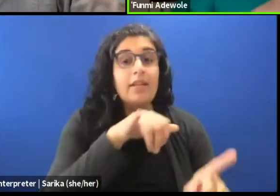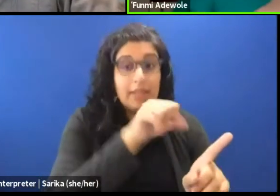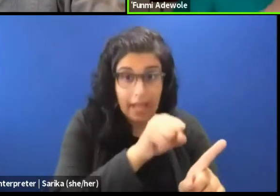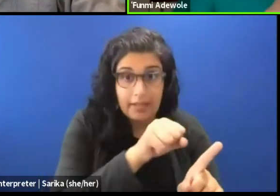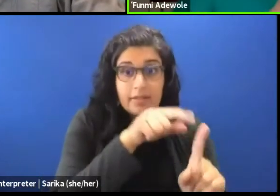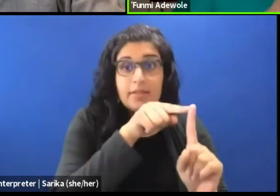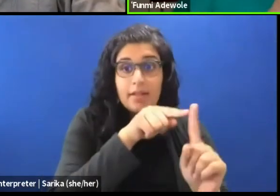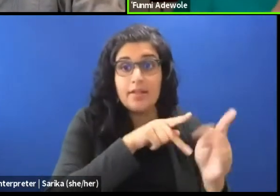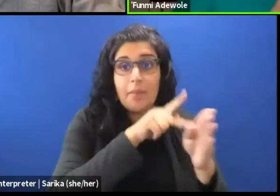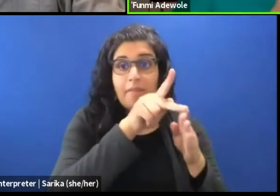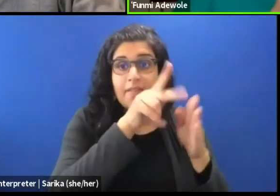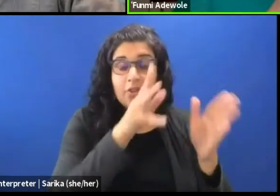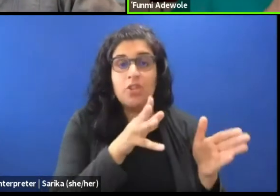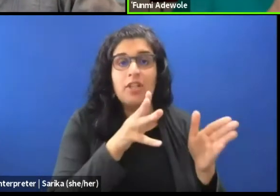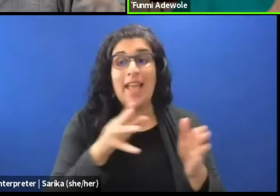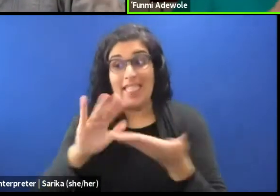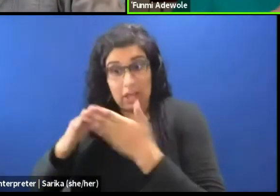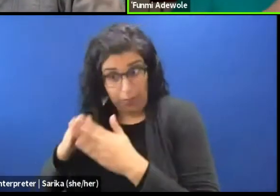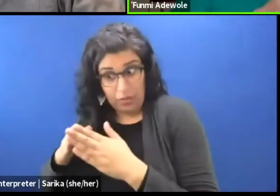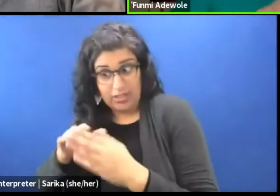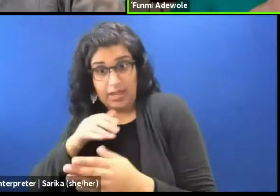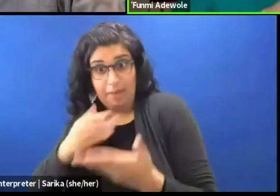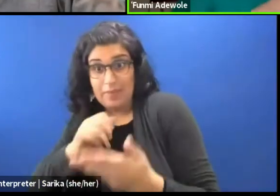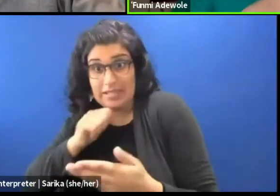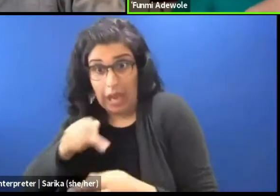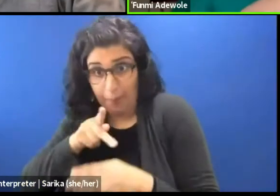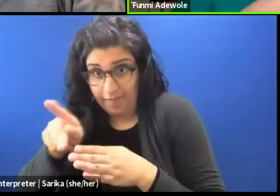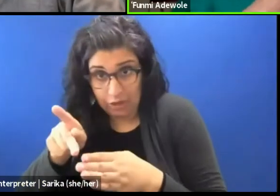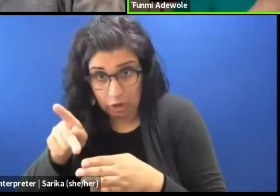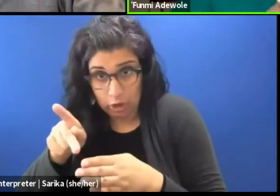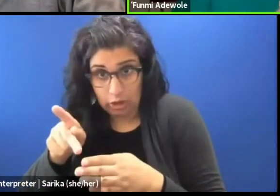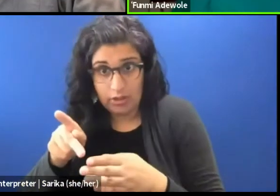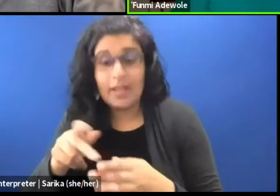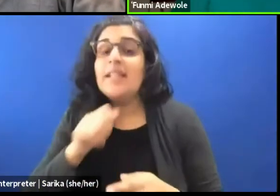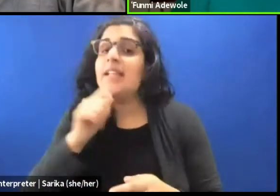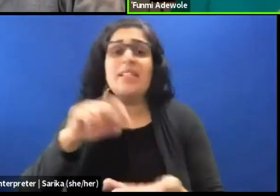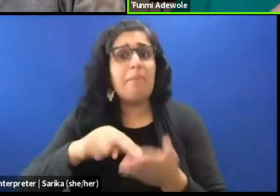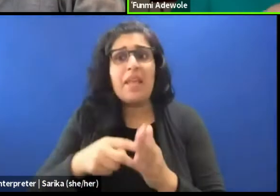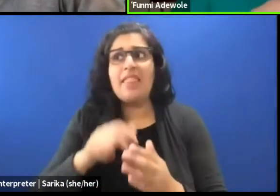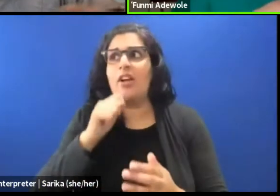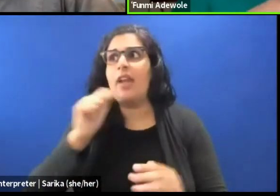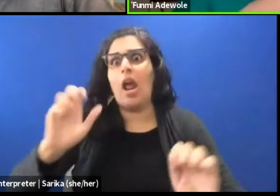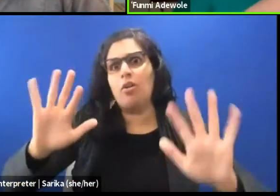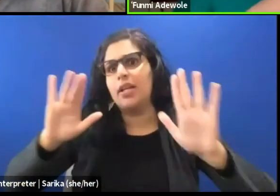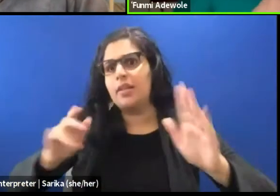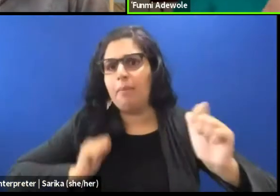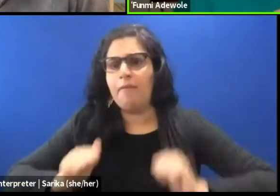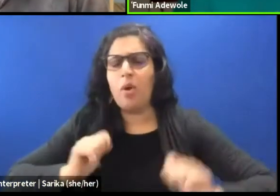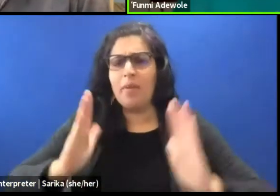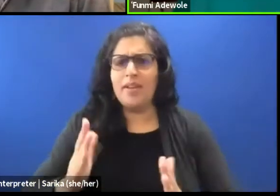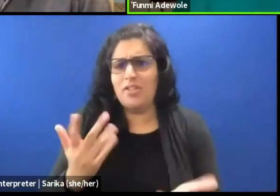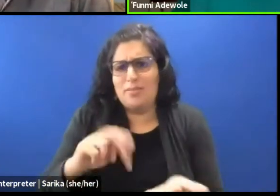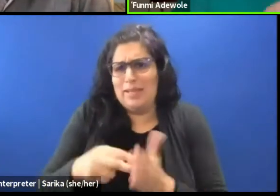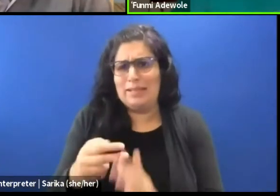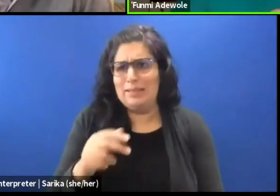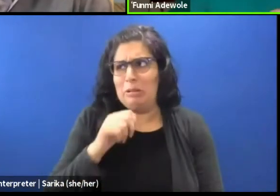is not necessarily professional. And that doesn't mean they are not excellent performers. It just means they are not being paid to do it.